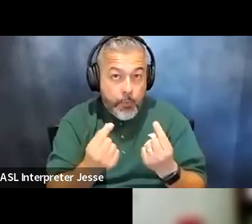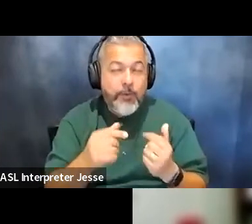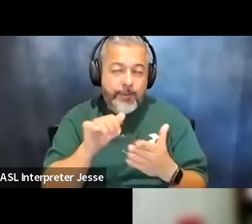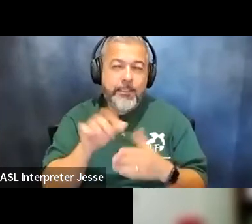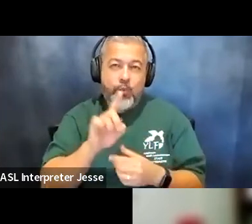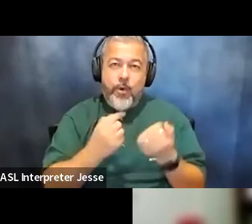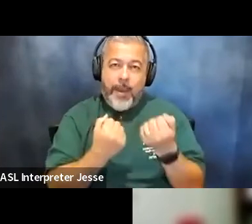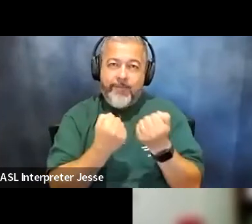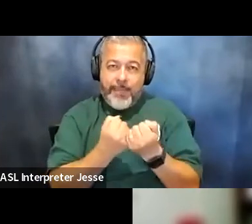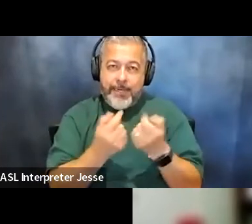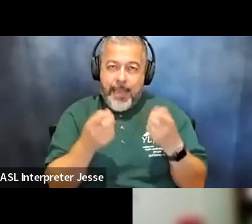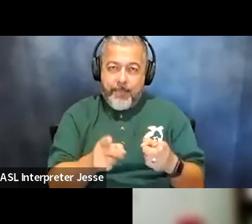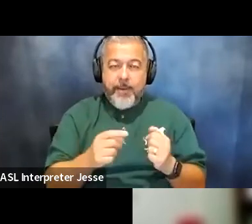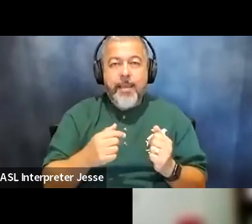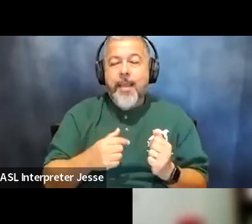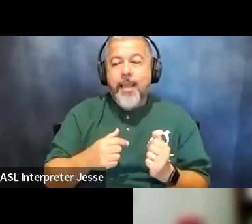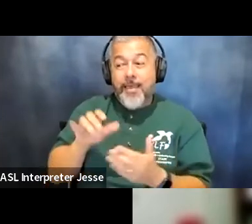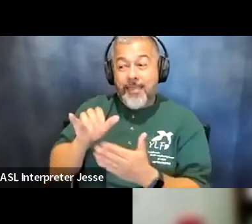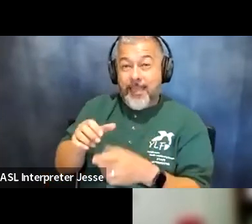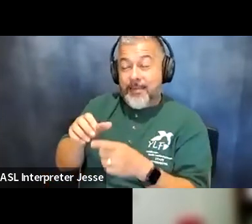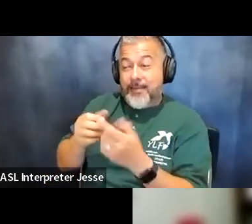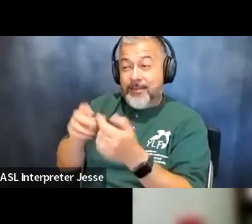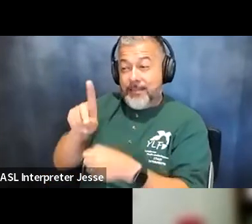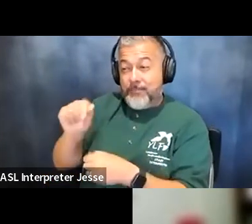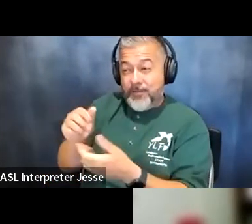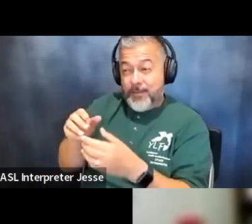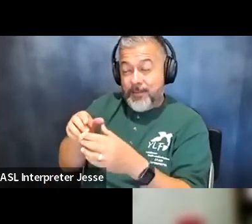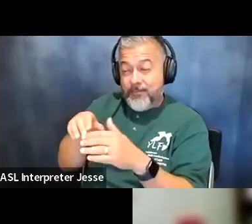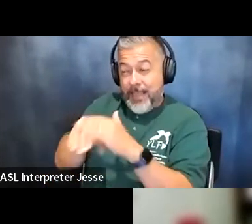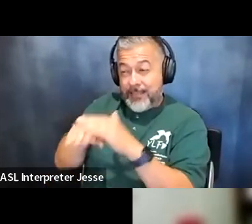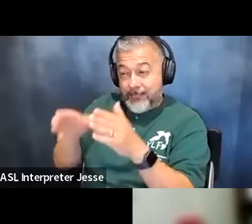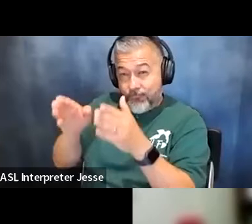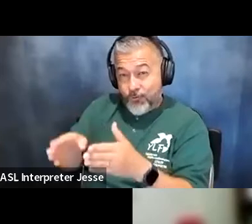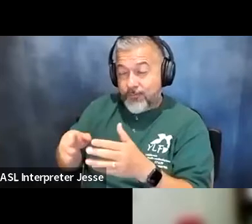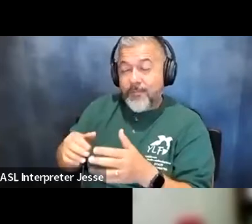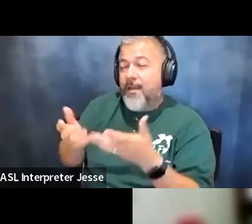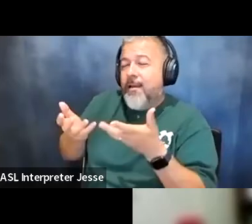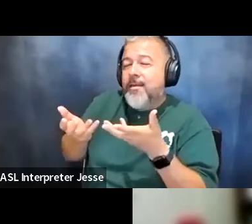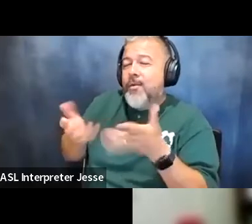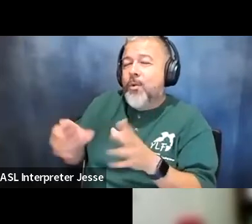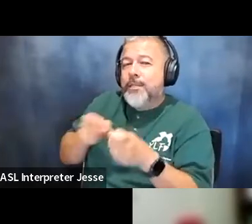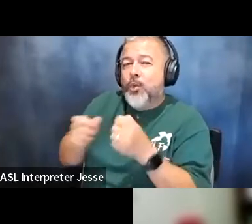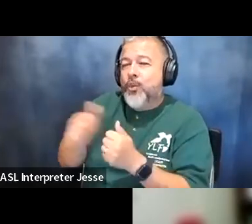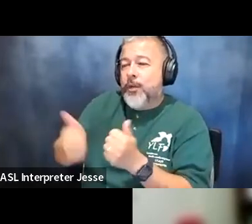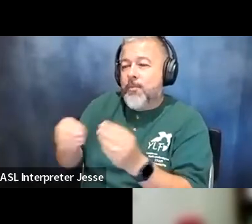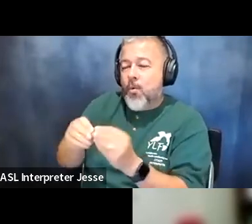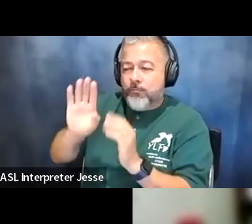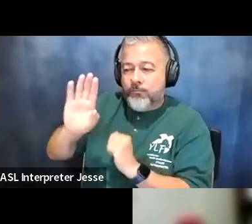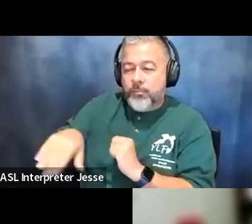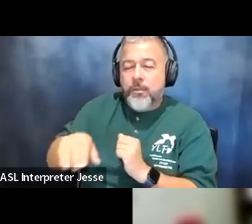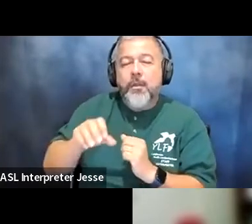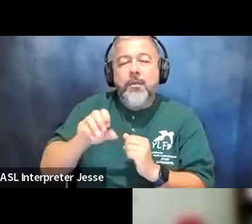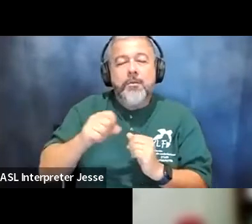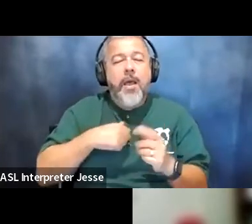i didn't want to have to deal with her so i took it upon myself each semester that when